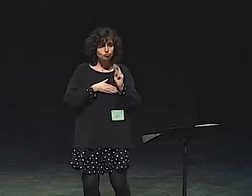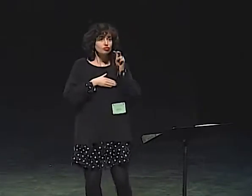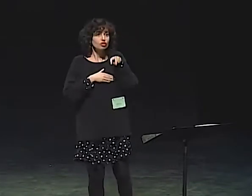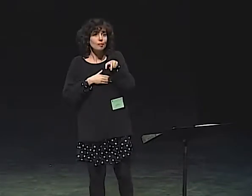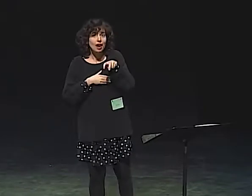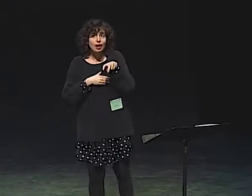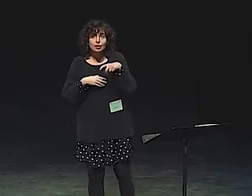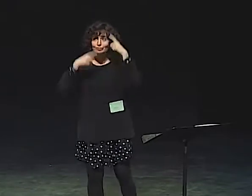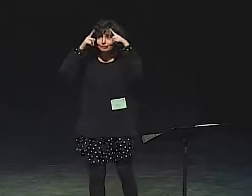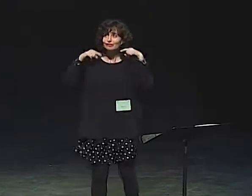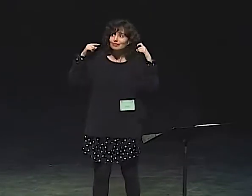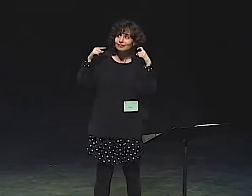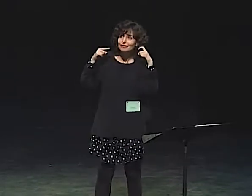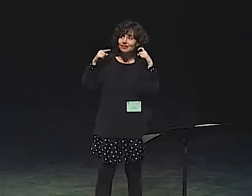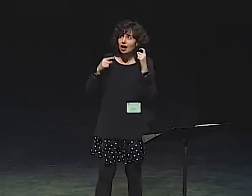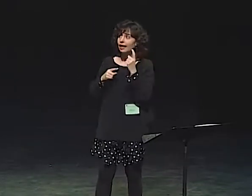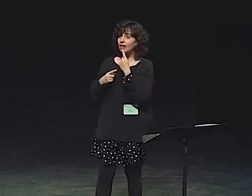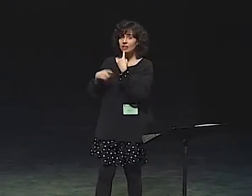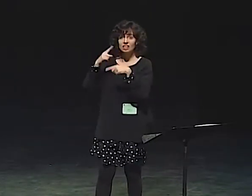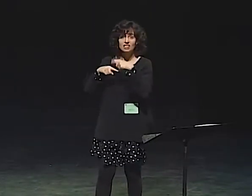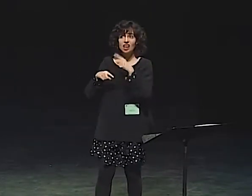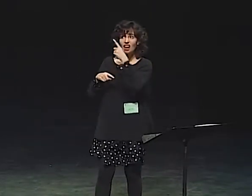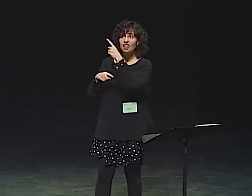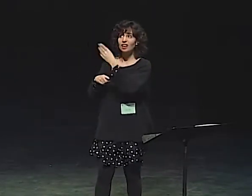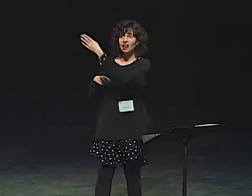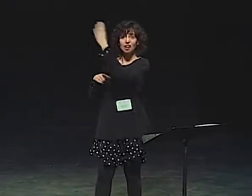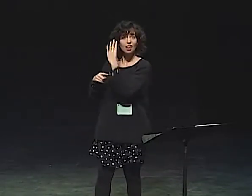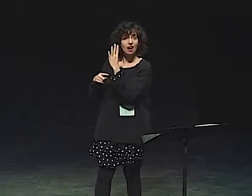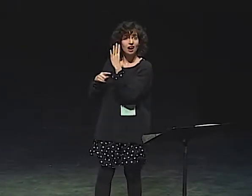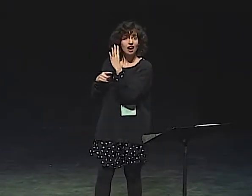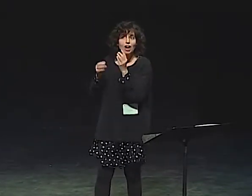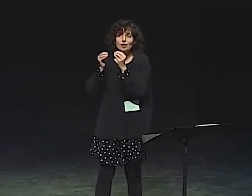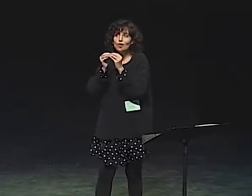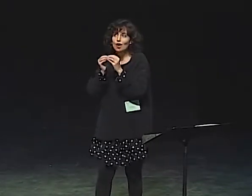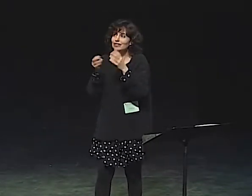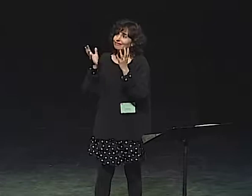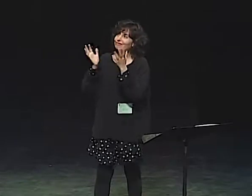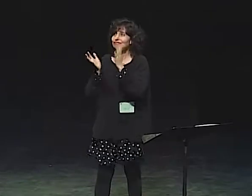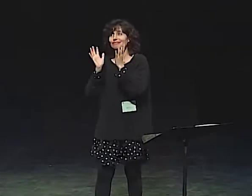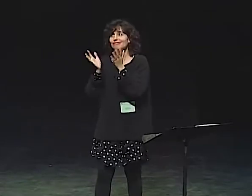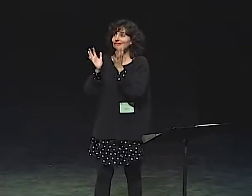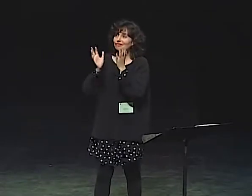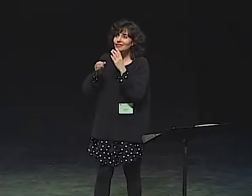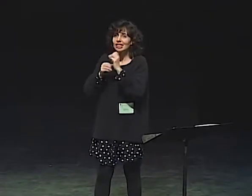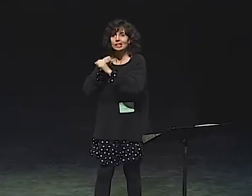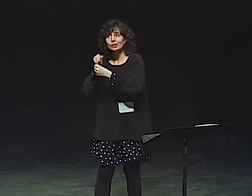SHE'S MORE CHATTY. SHE SPEAKS MORE ELABORATELY.